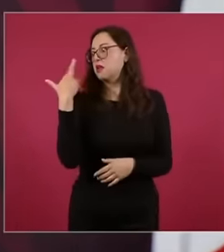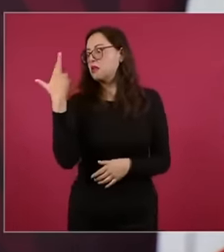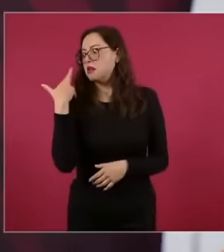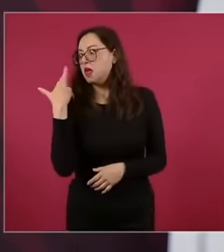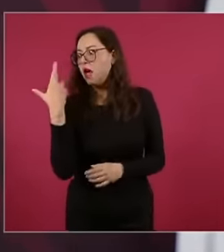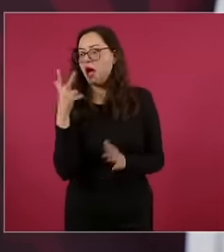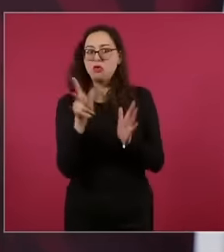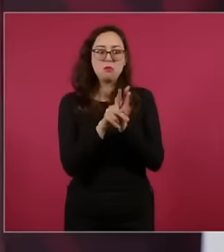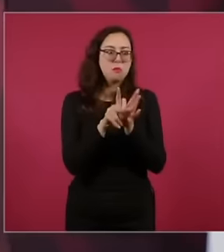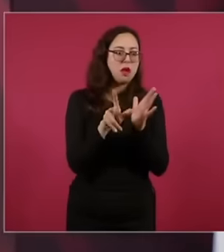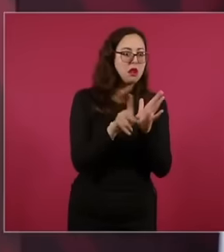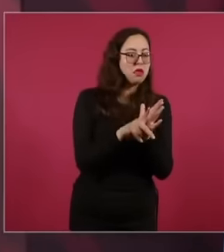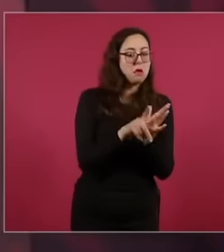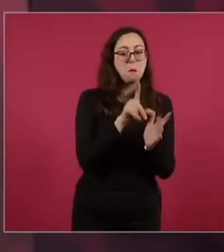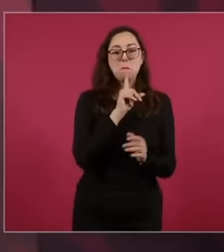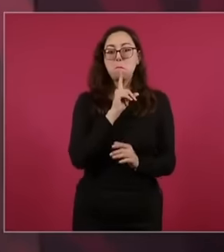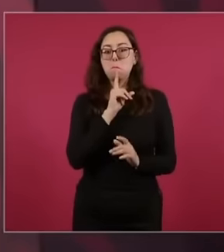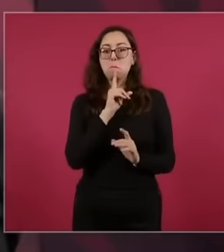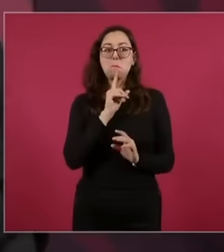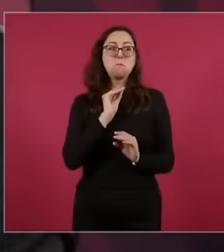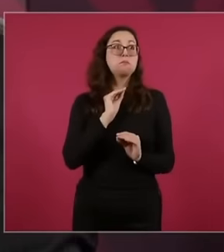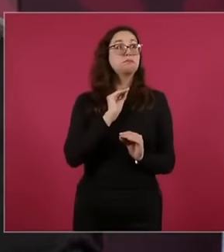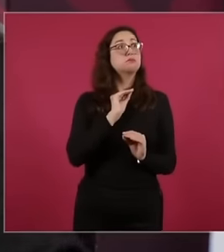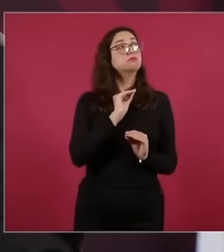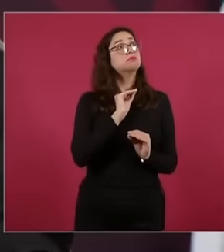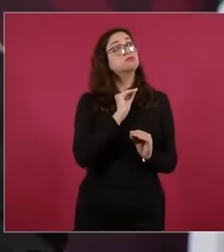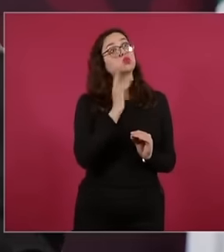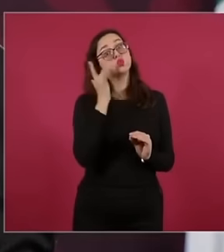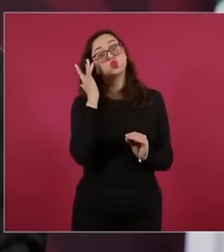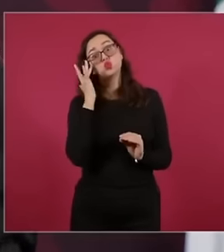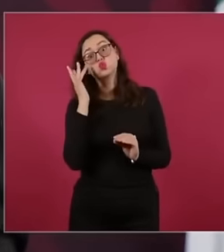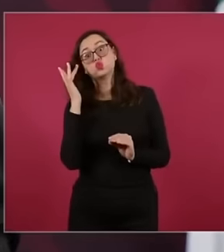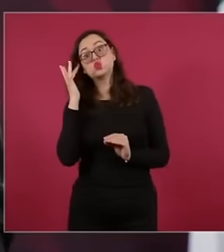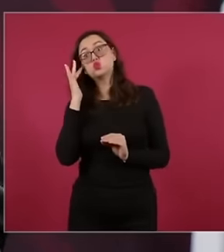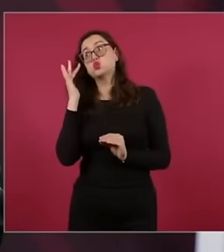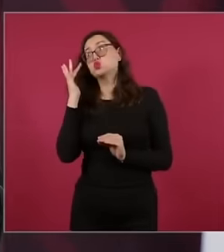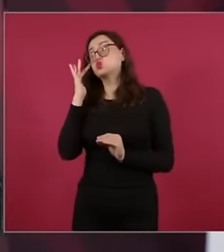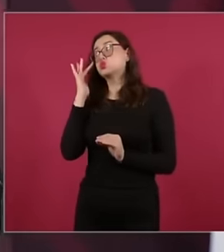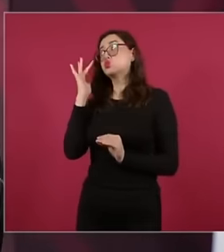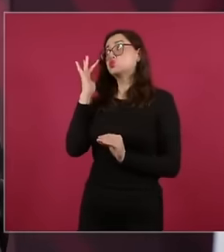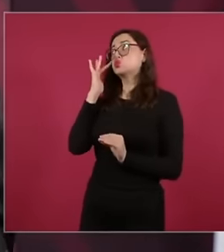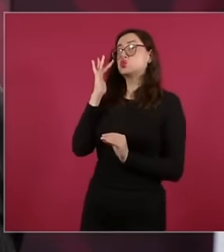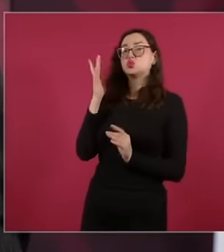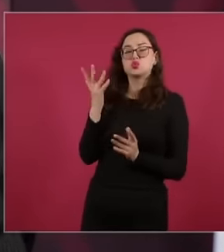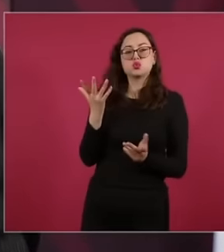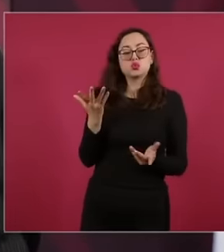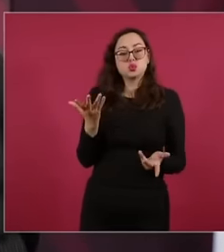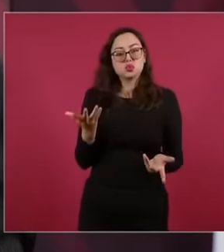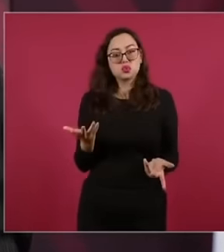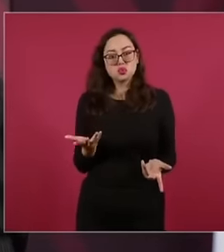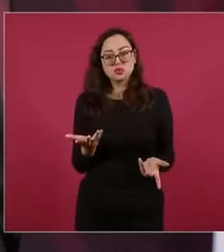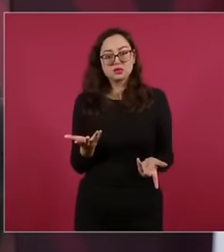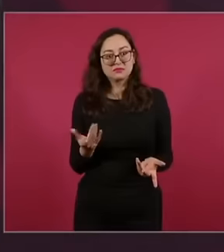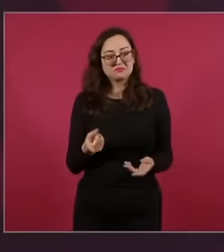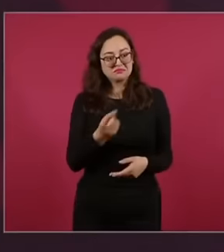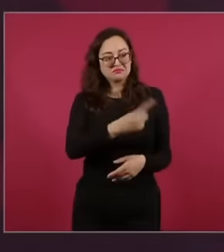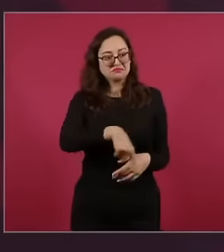completely controlled, the